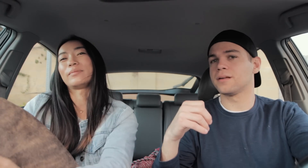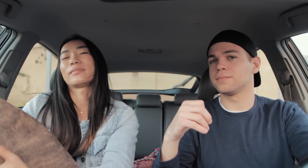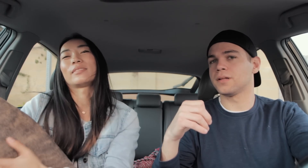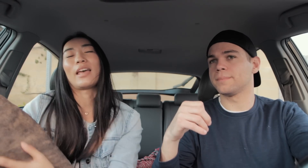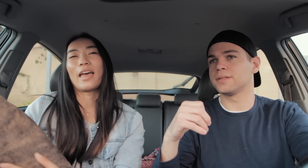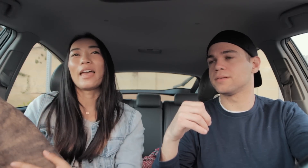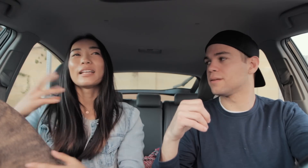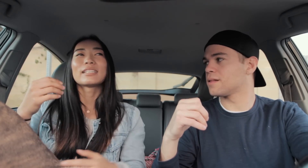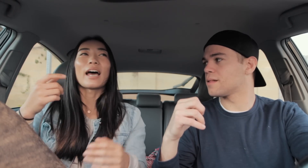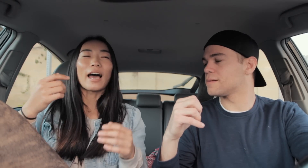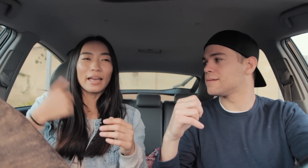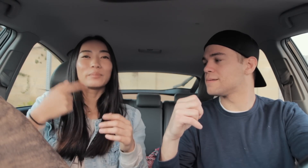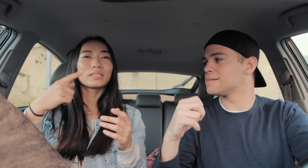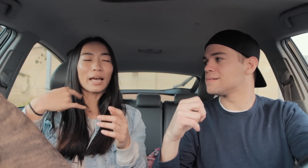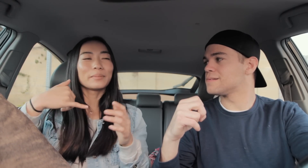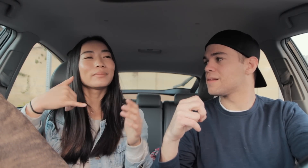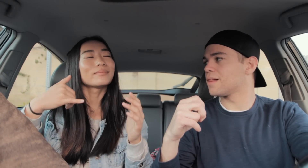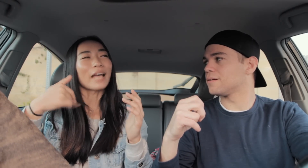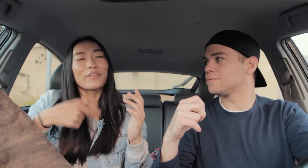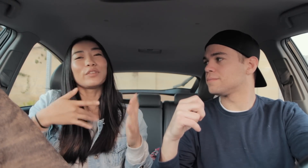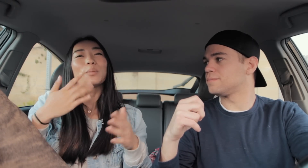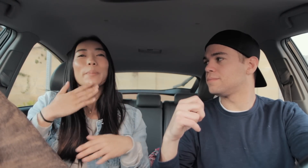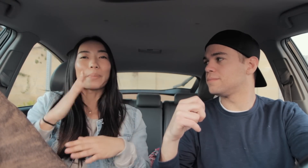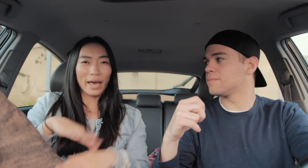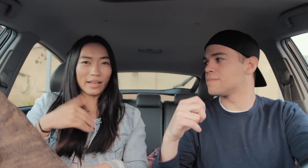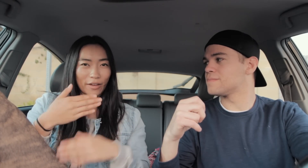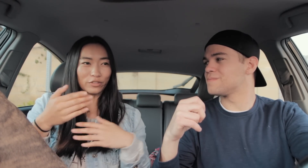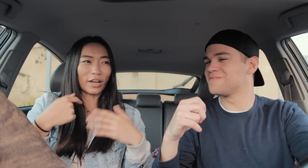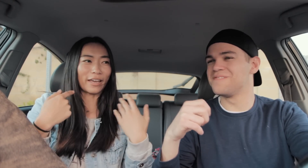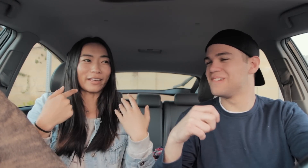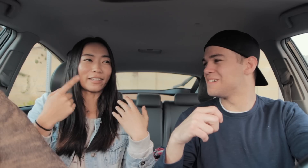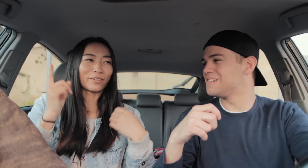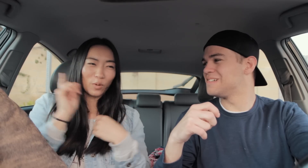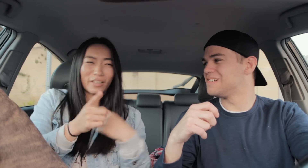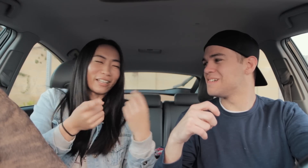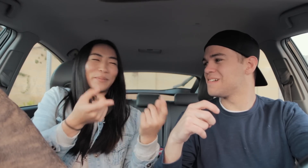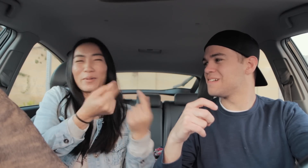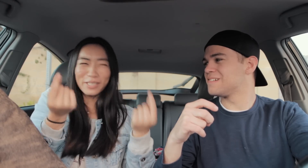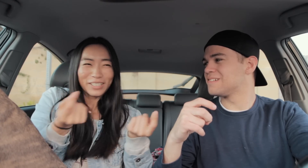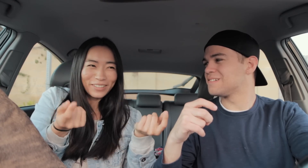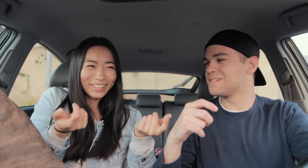and I feel bad after I walk in and I'm like, "what are you doing"